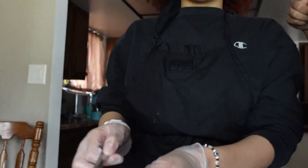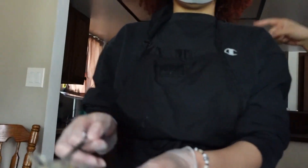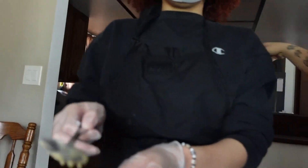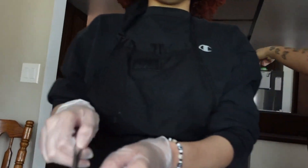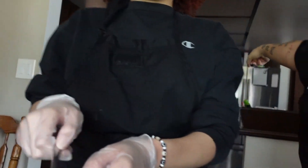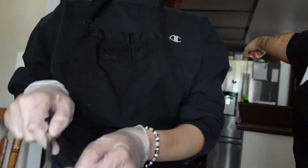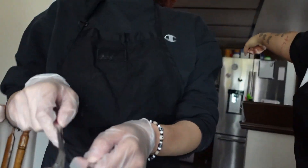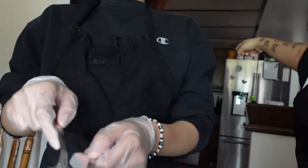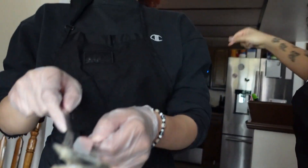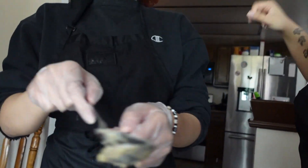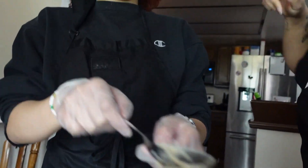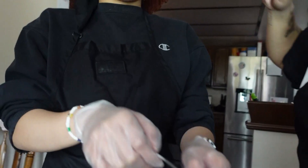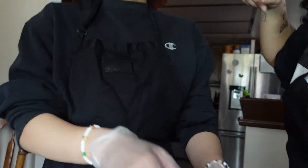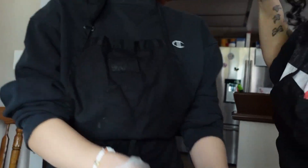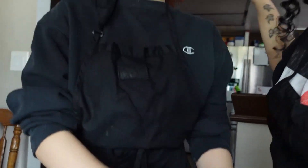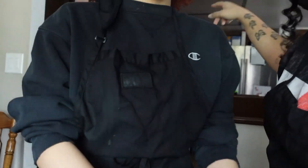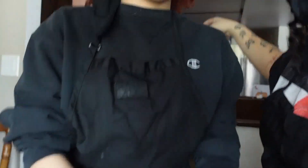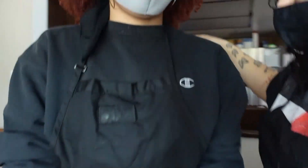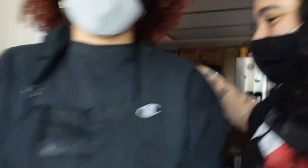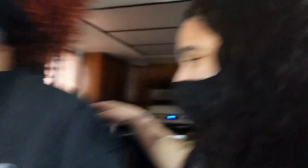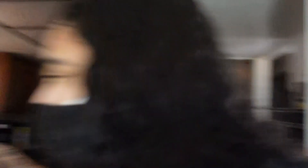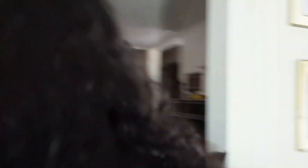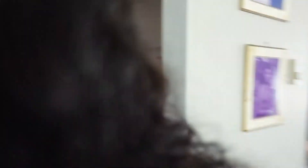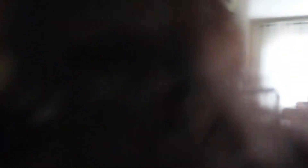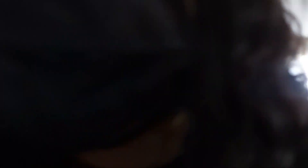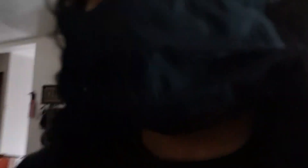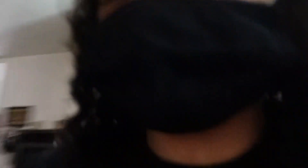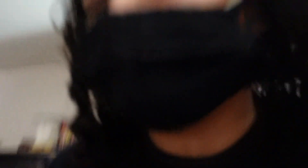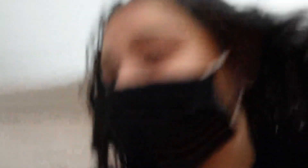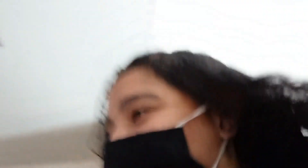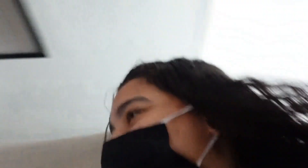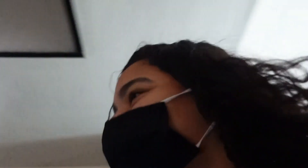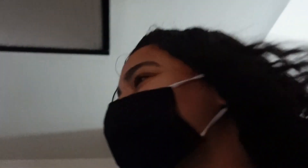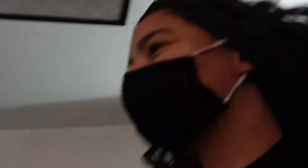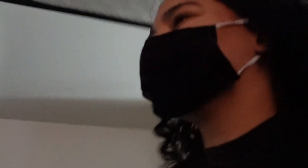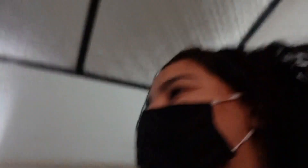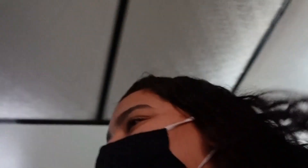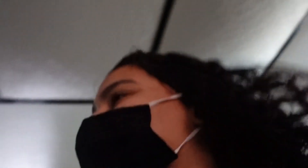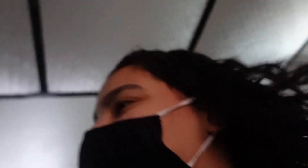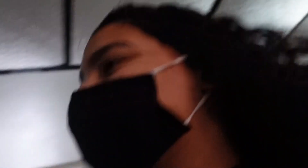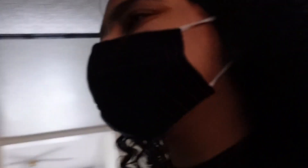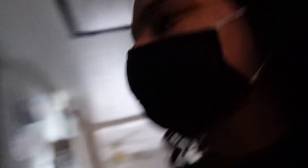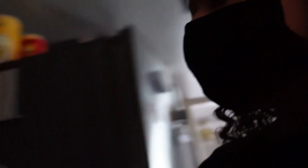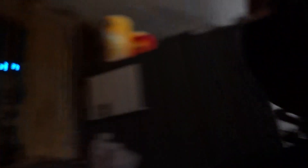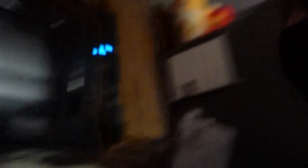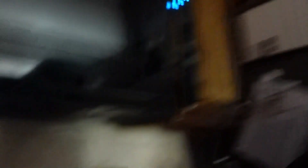where am I going helping